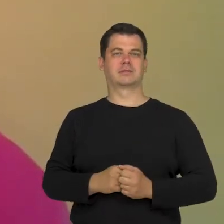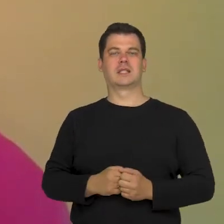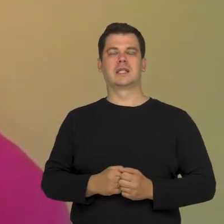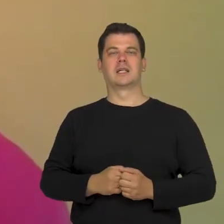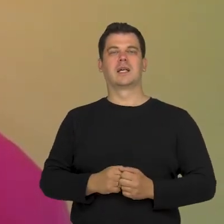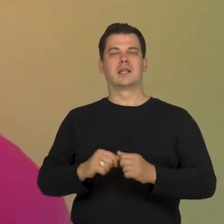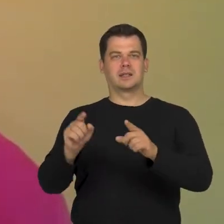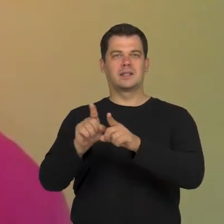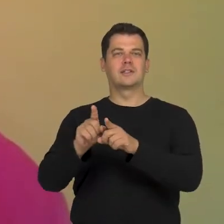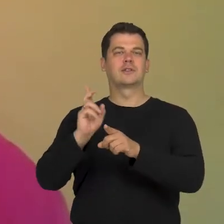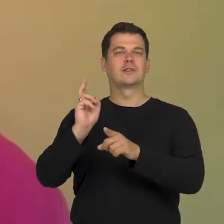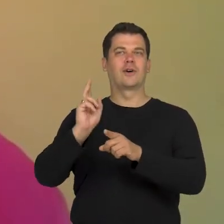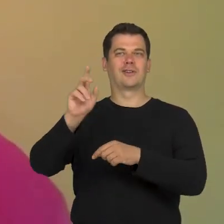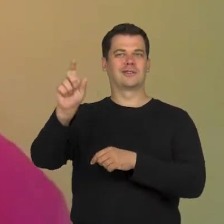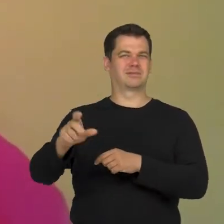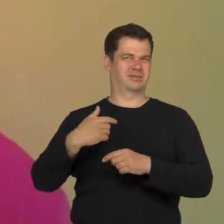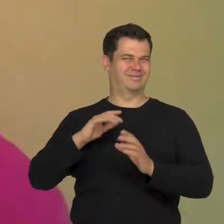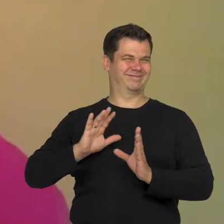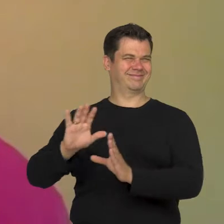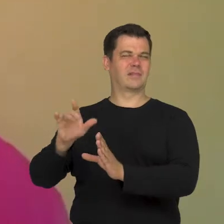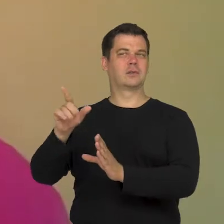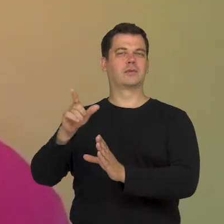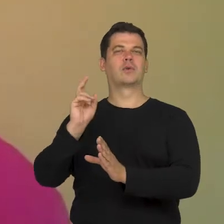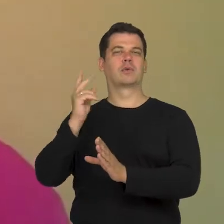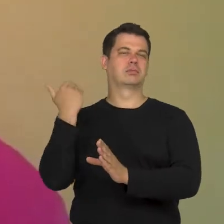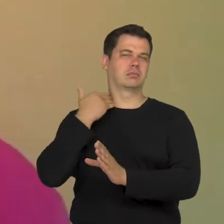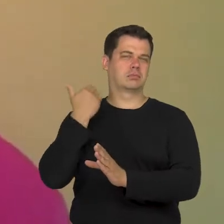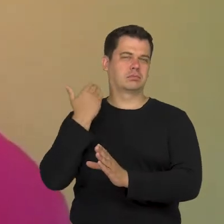this will be a person abusing alcohol